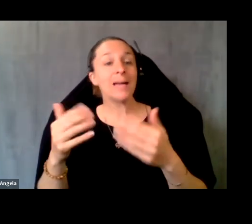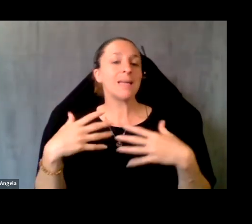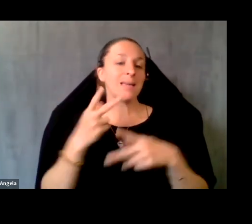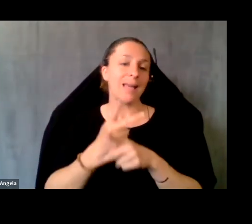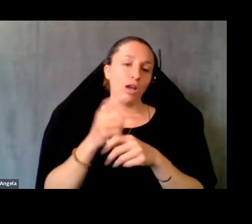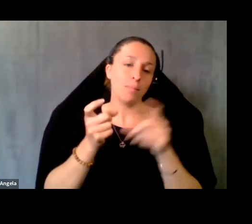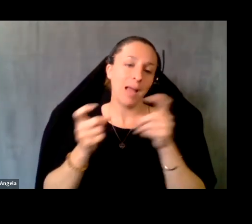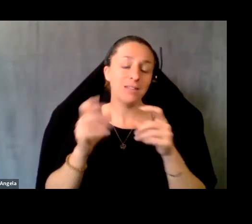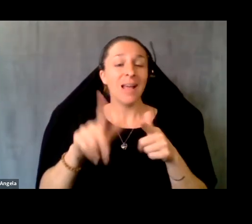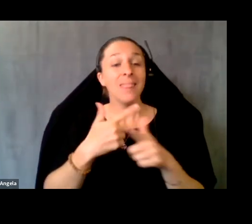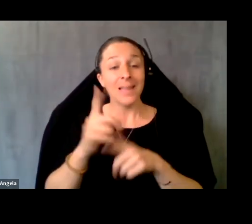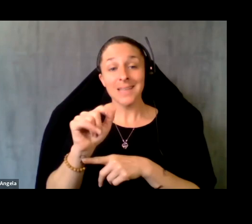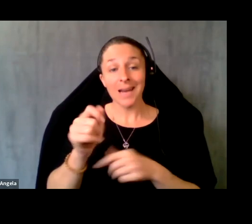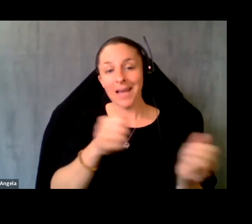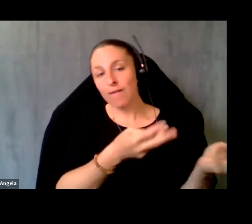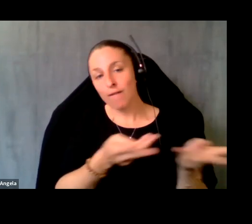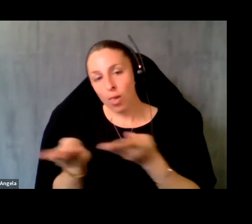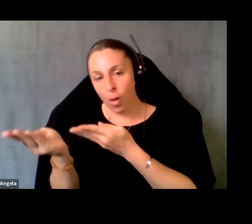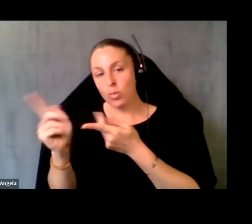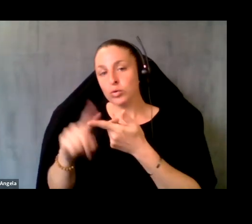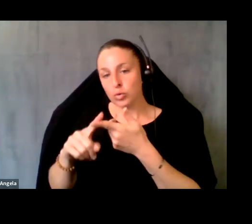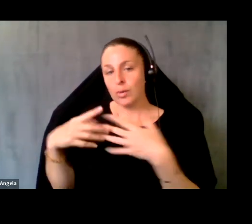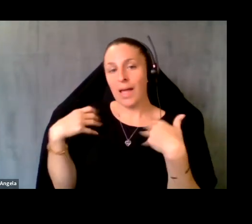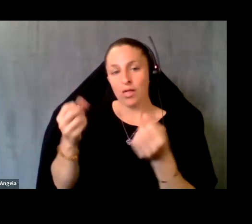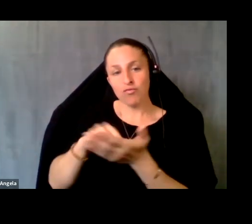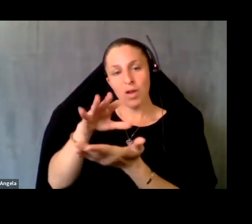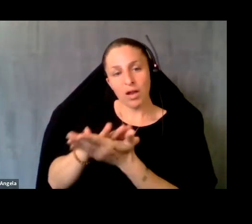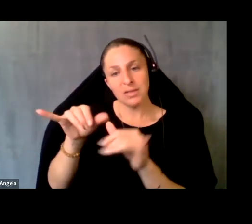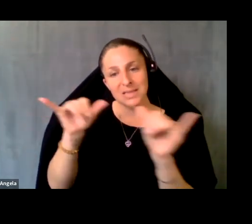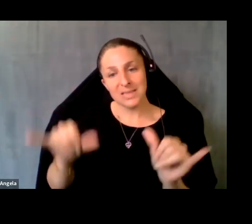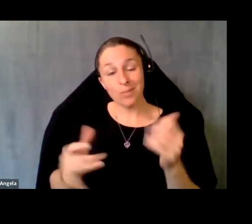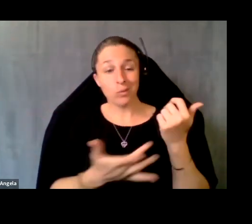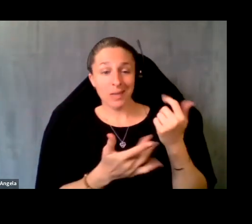then the data could flow to the electronic health record system. So again, it's the technology. It's